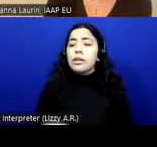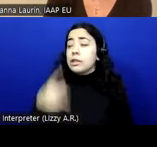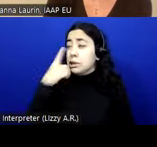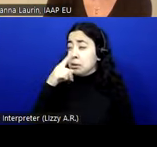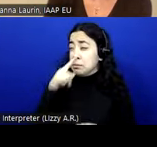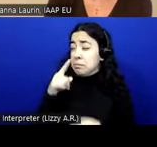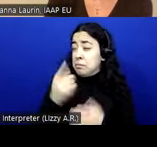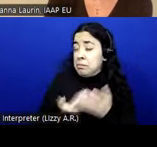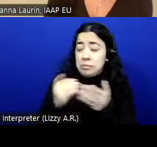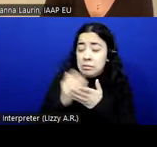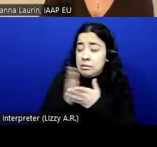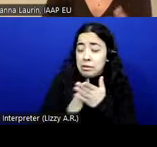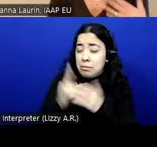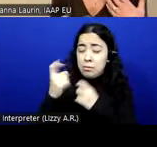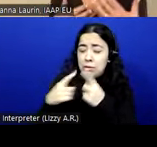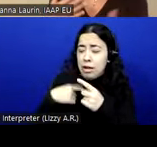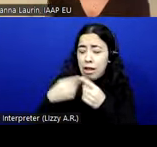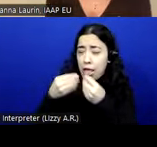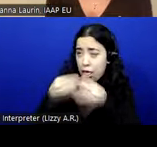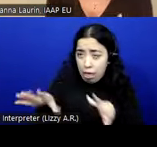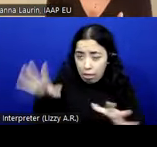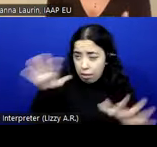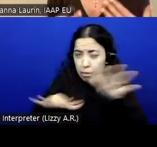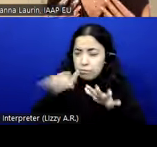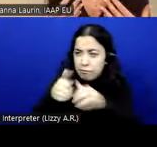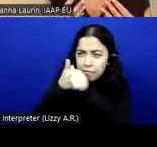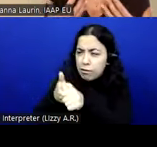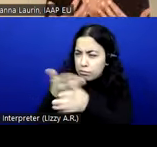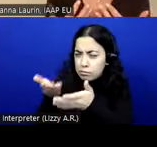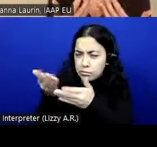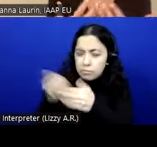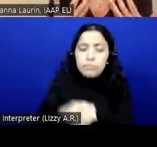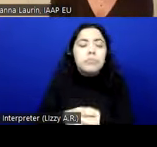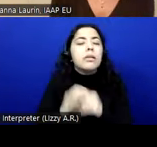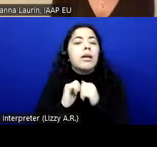the question? I got lost in the middle of it. >> SUSANNA LAURIN: How can people who are not